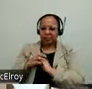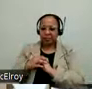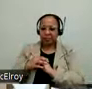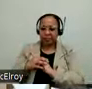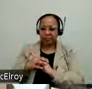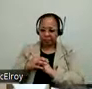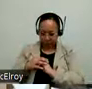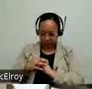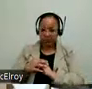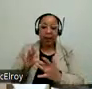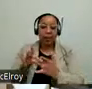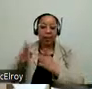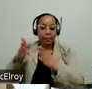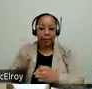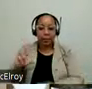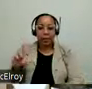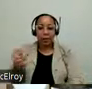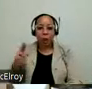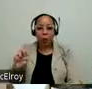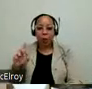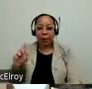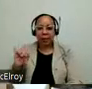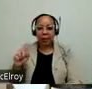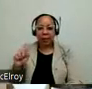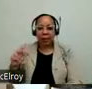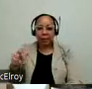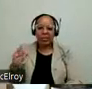The public policy point person who's doing -- we also have a disability